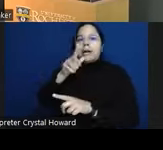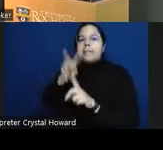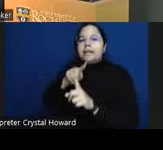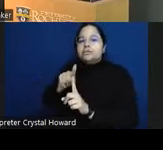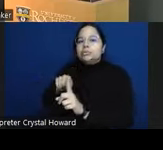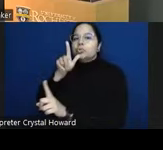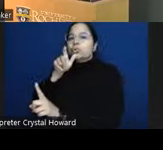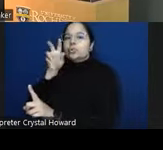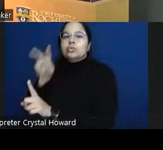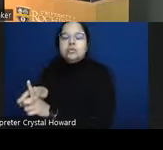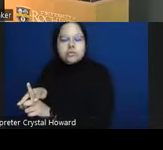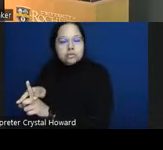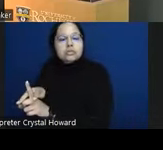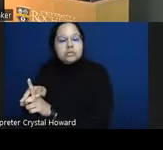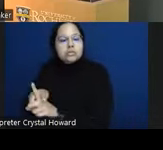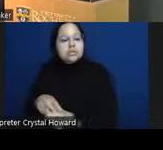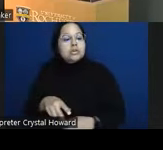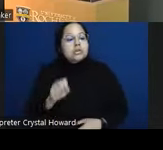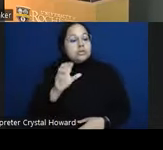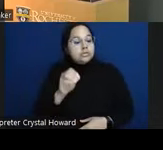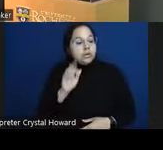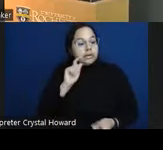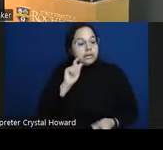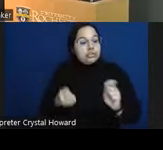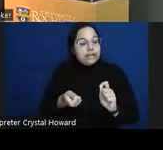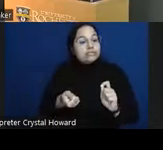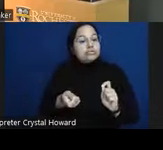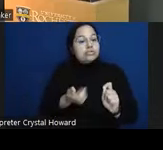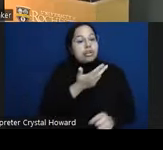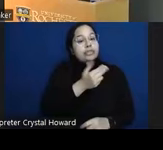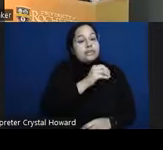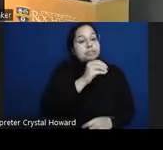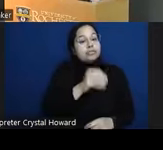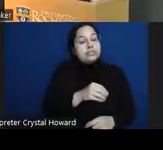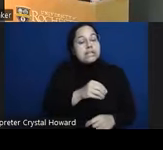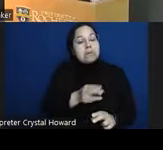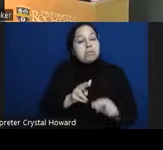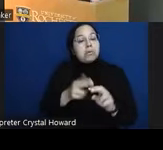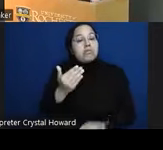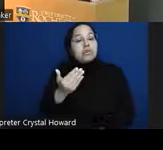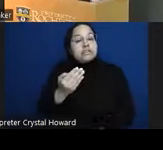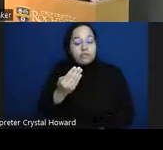from 13% to 14% yeah in in this case it can make about a 2% difference in your positive predictive